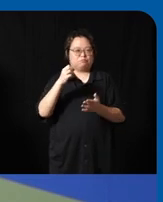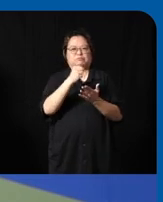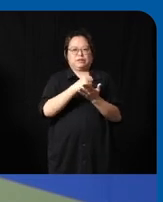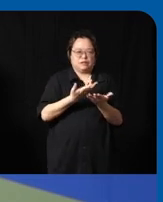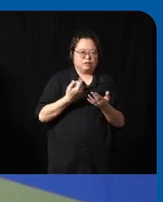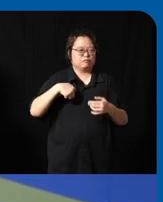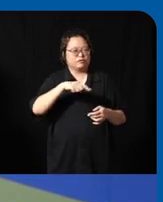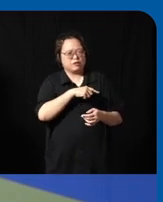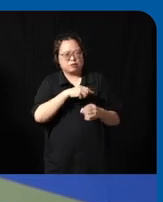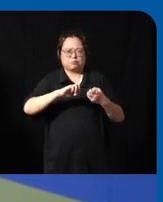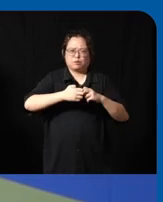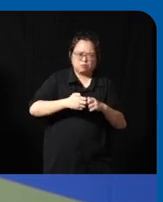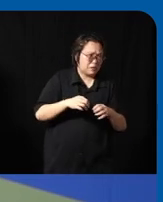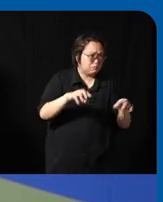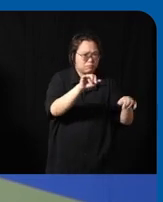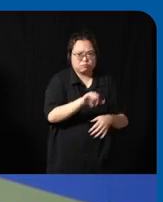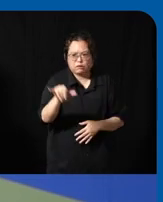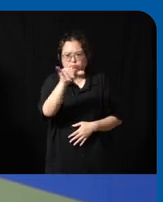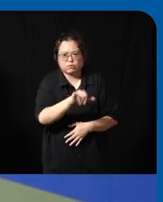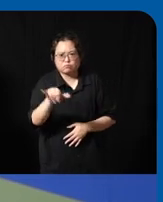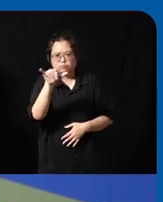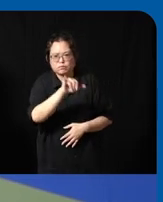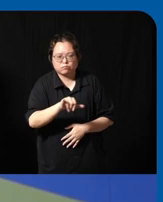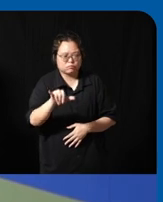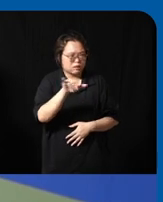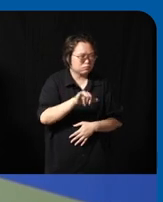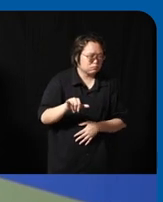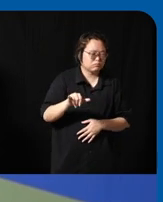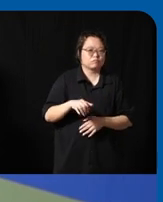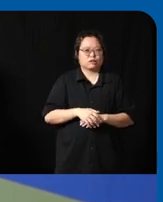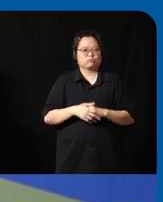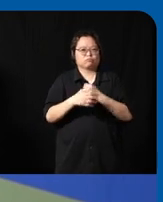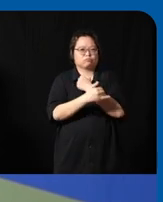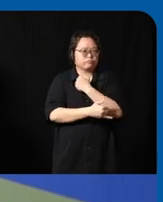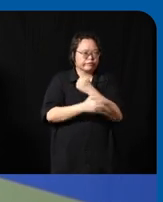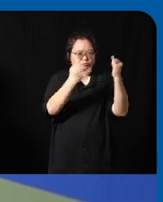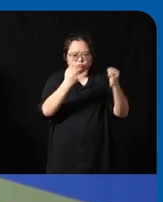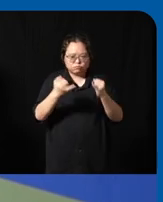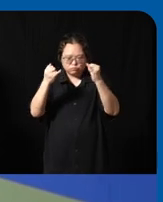are working on in our own individual country but I think there's a lack of sharing of data